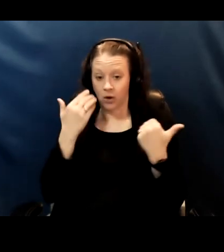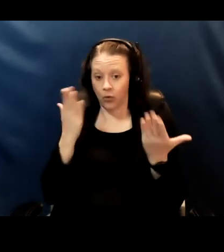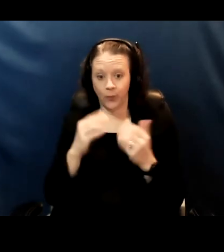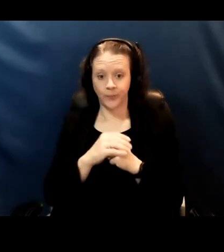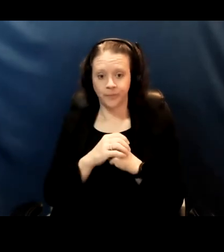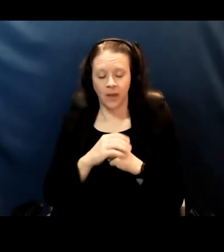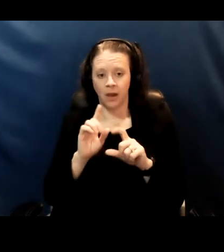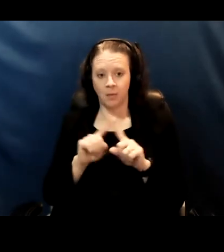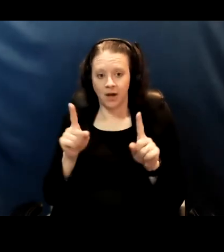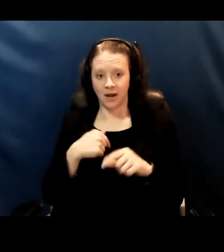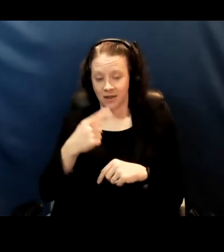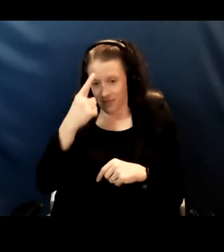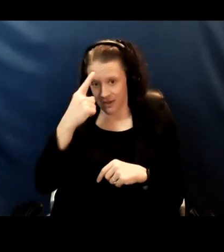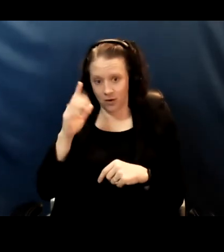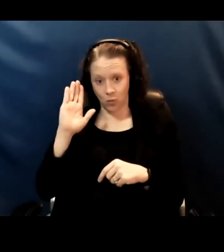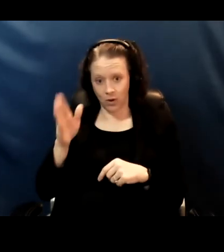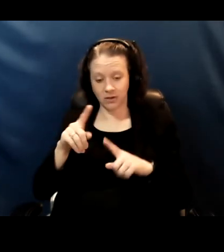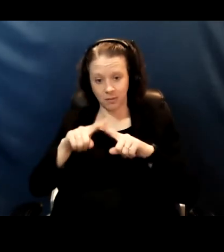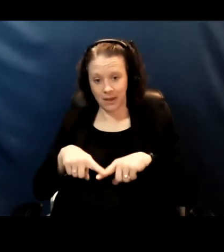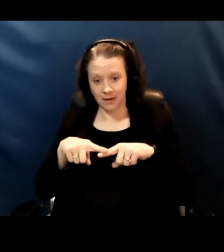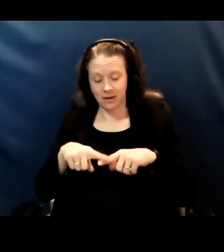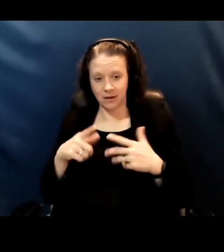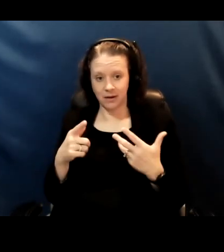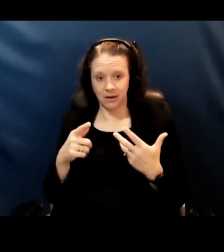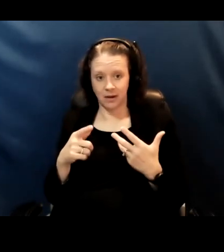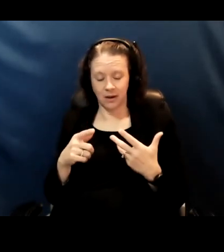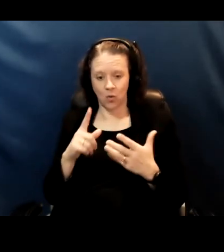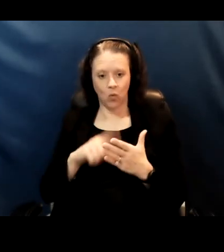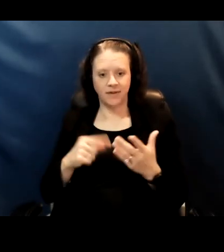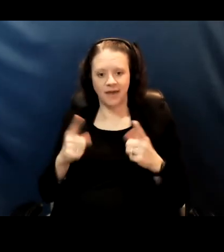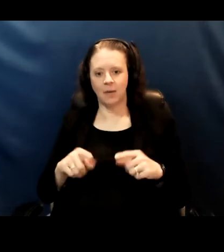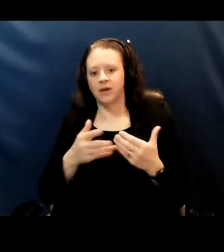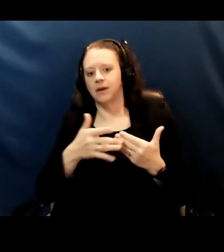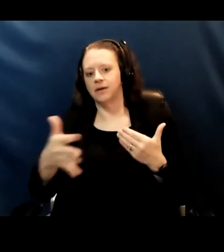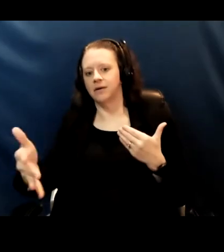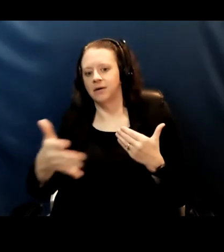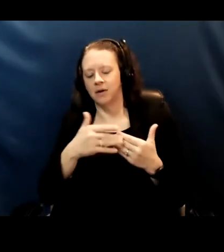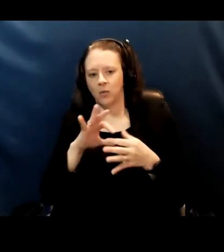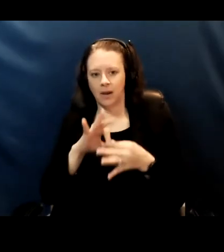I think that it will be very dependent on where we are in terms of the pandemic, right?